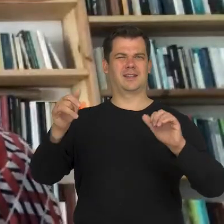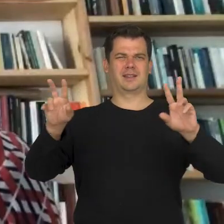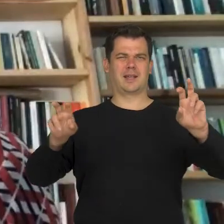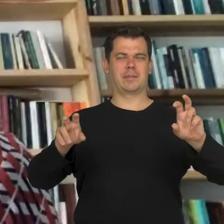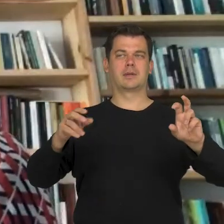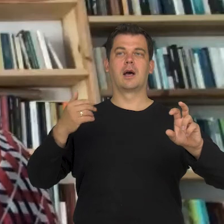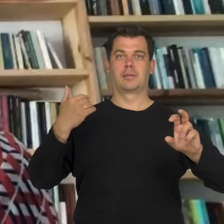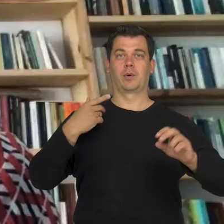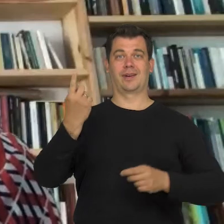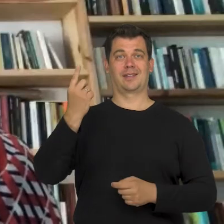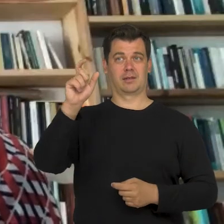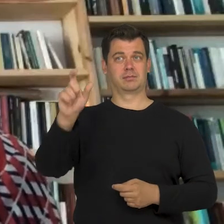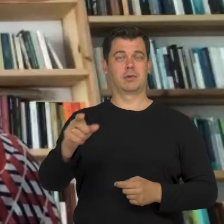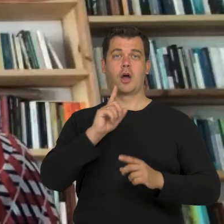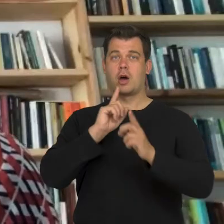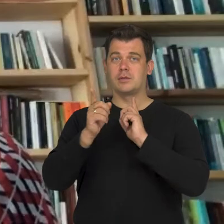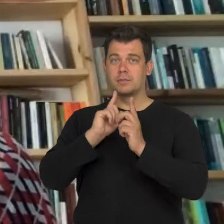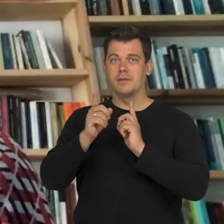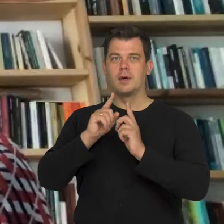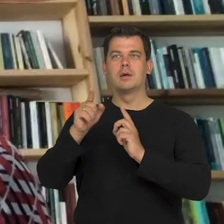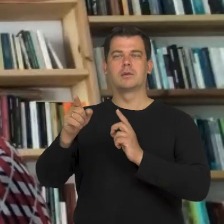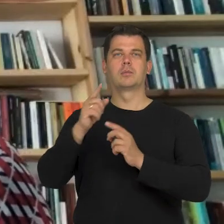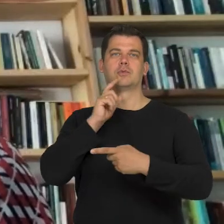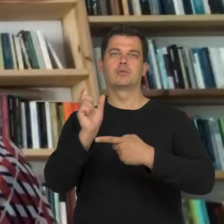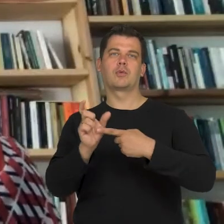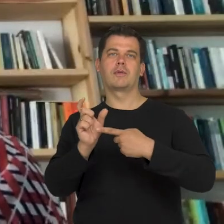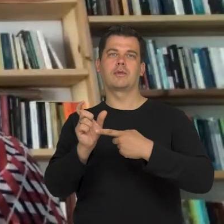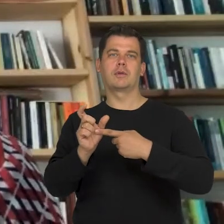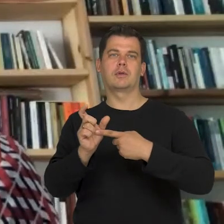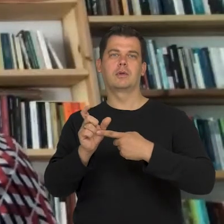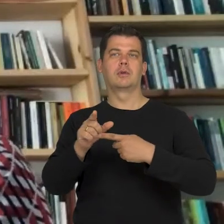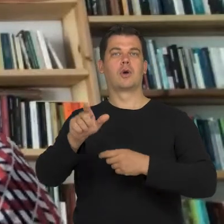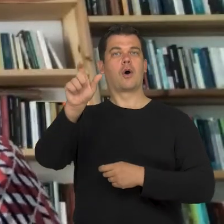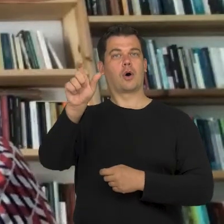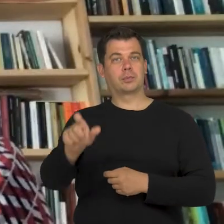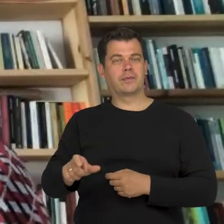one of the participants used the term" non-disabled".